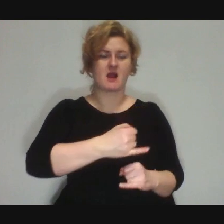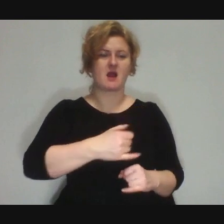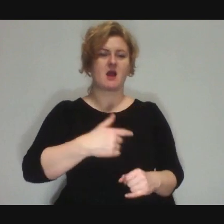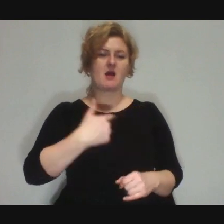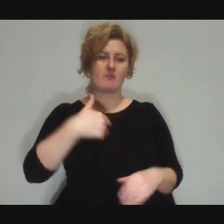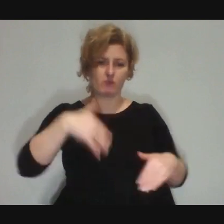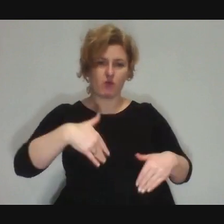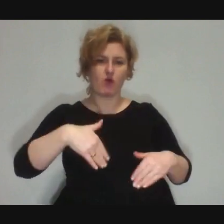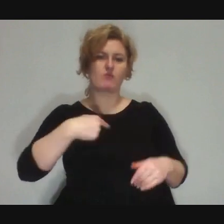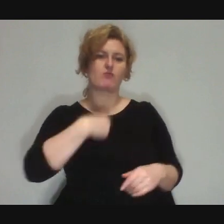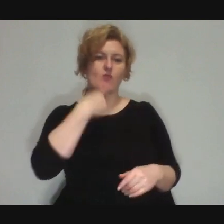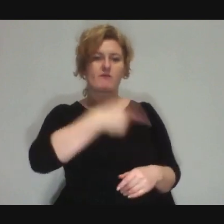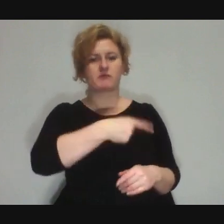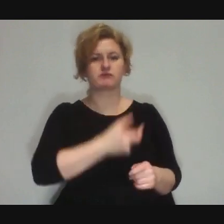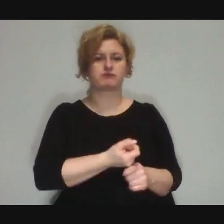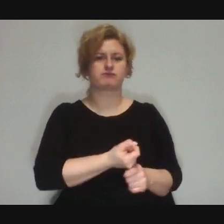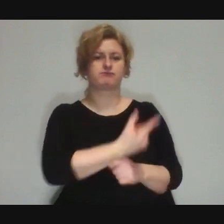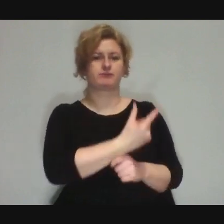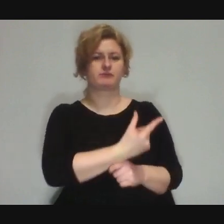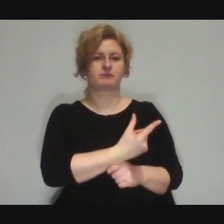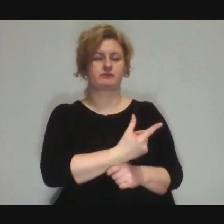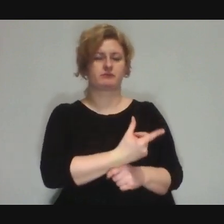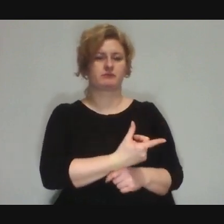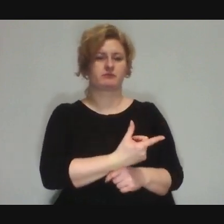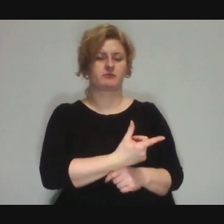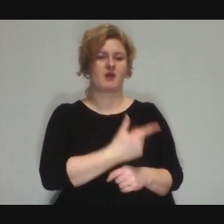Then it doesn't lead to anything,